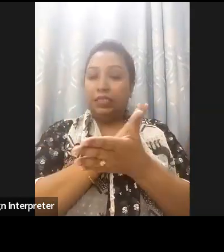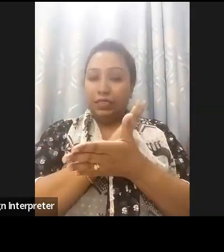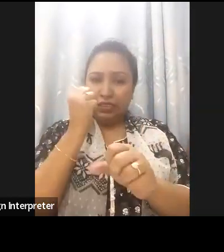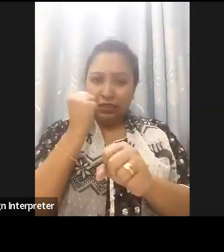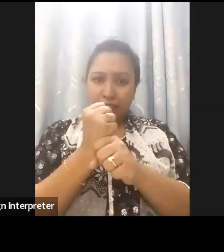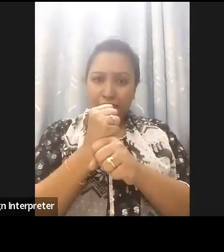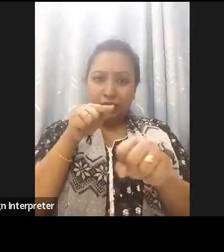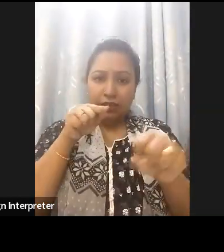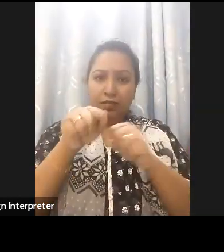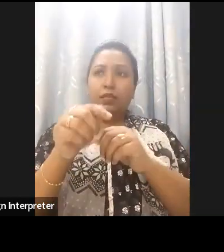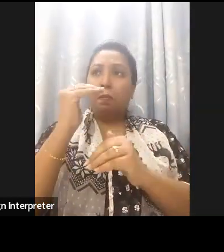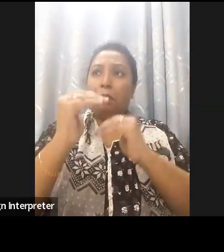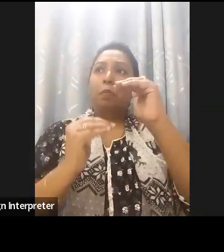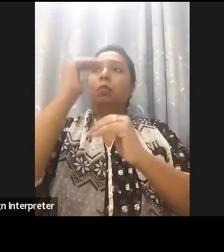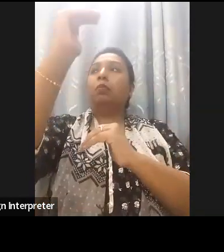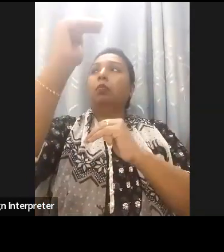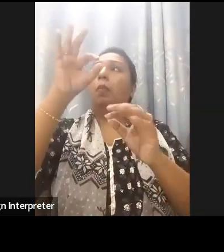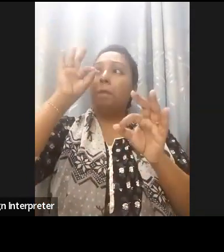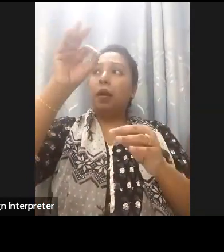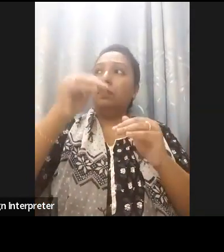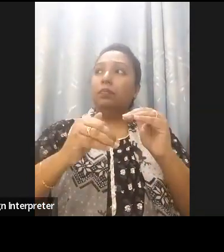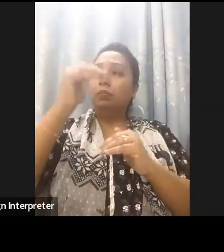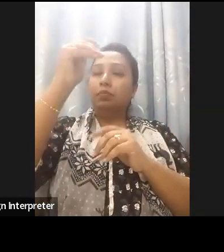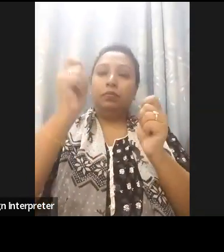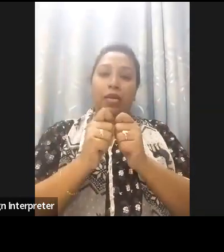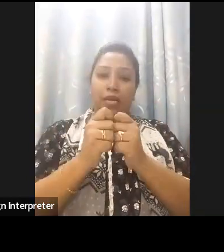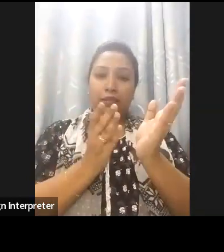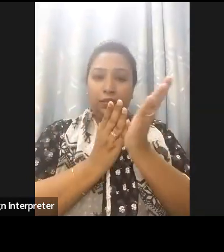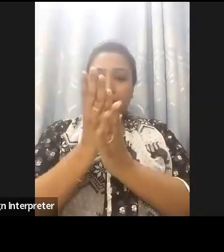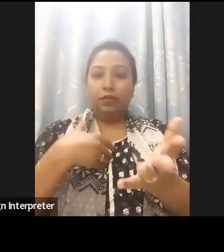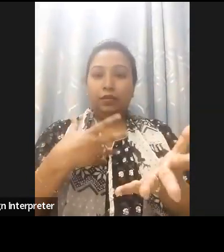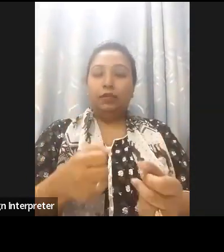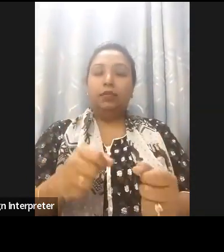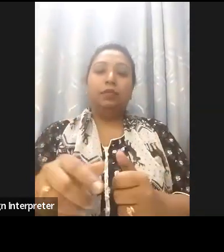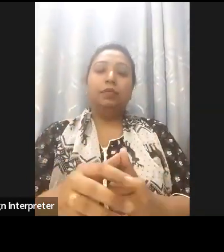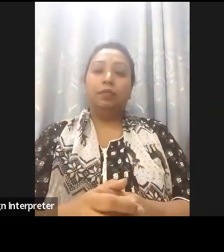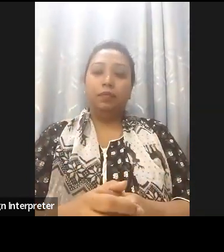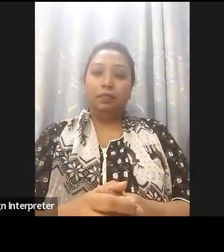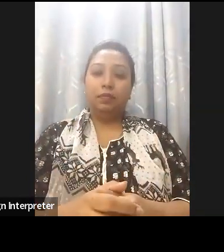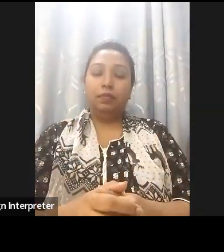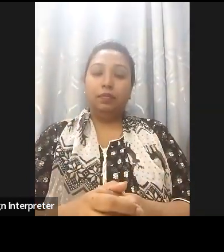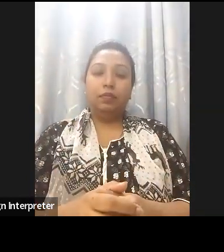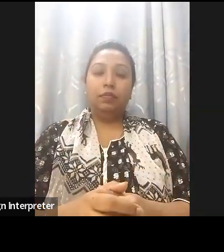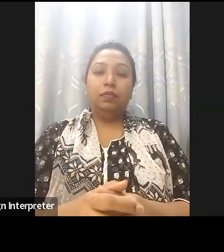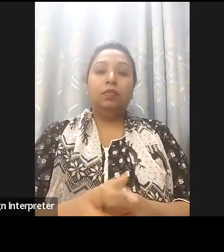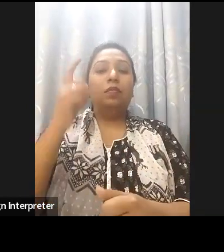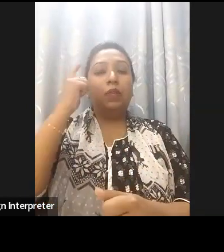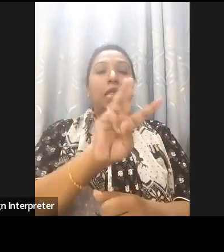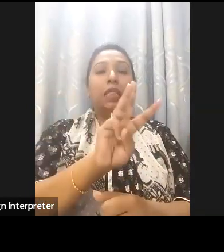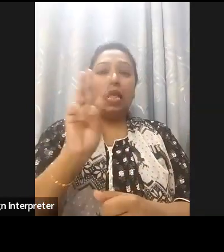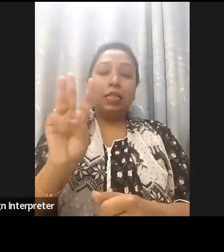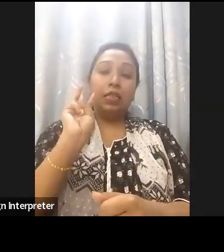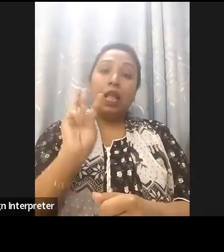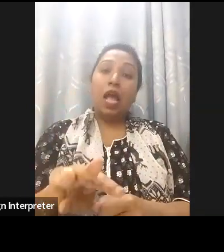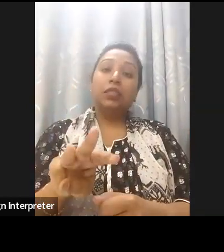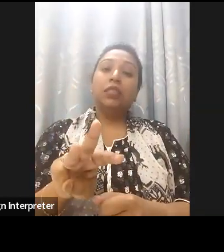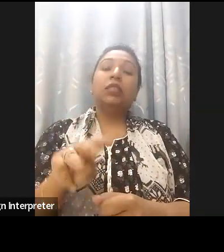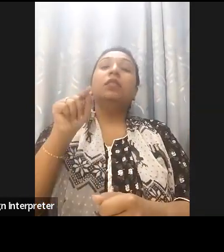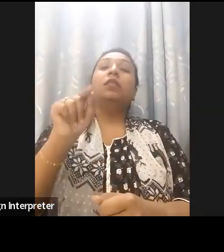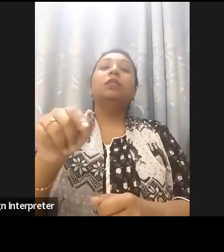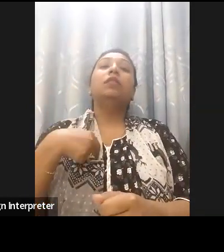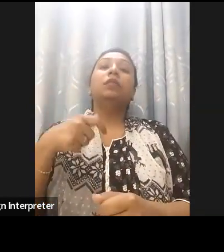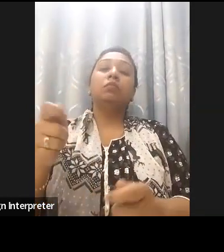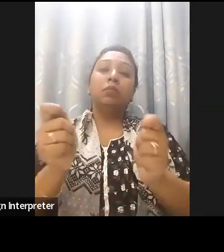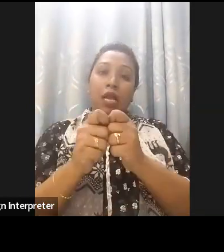including National portal that is almost 33 000 websites, connected with mygov, thousand plus digital